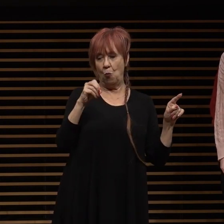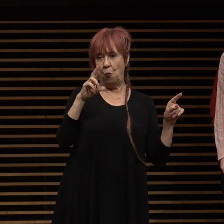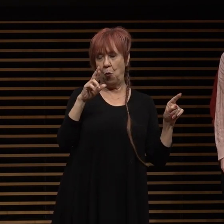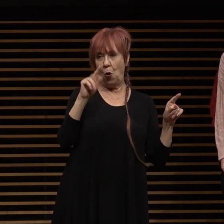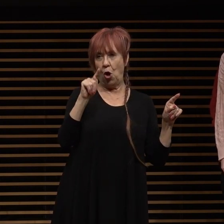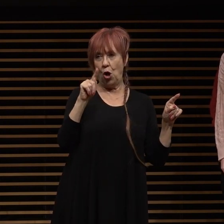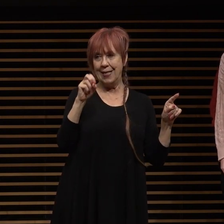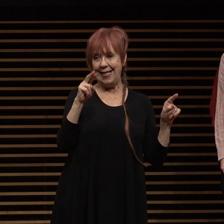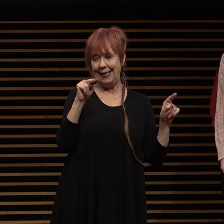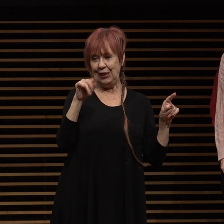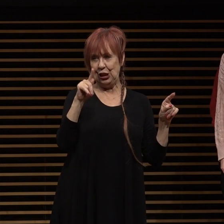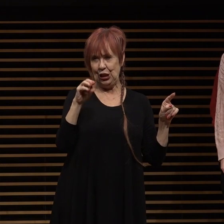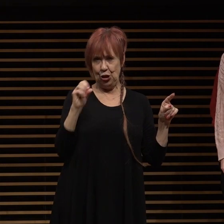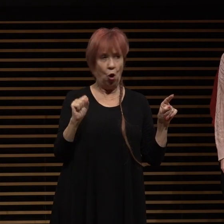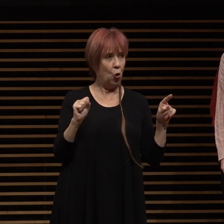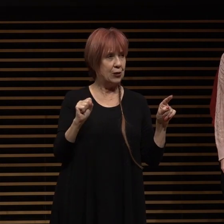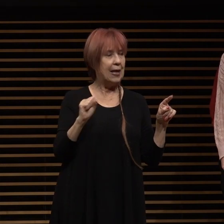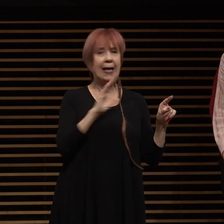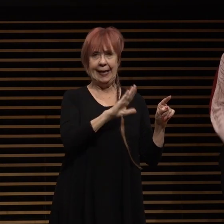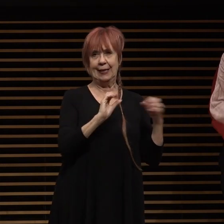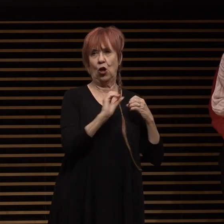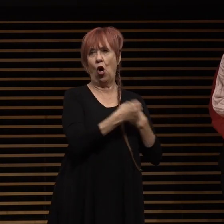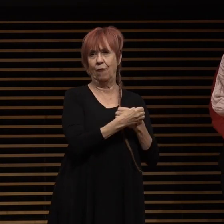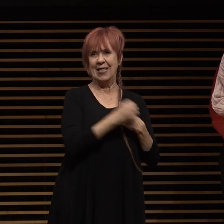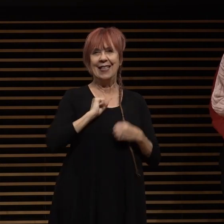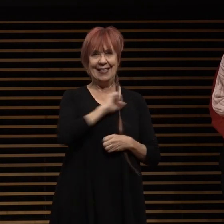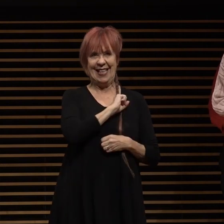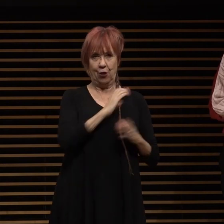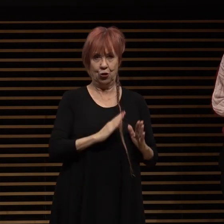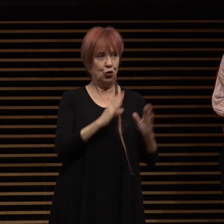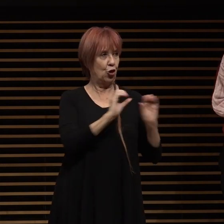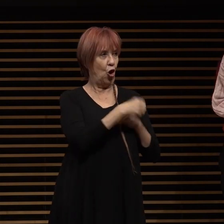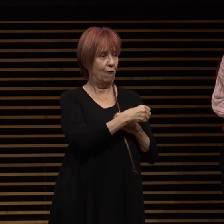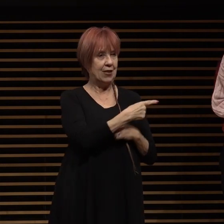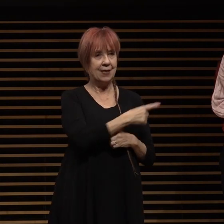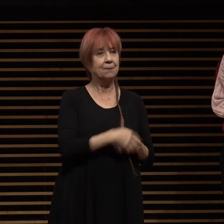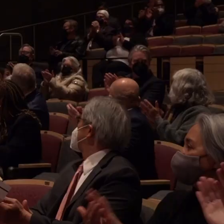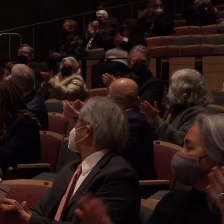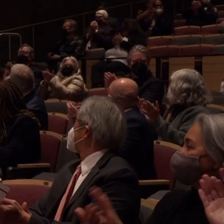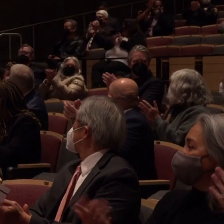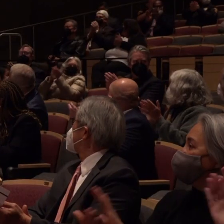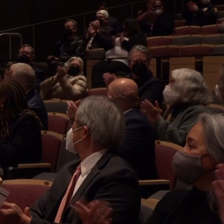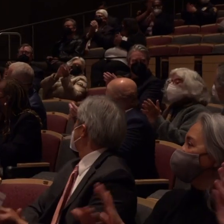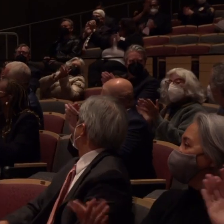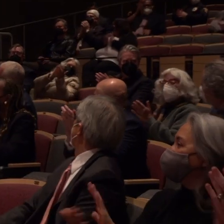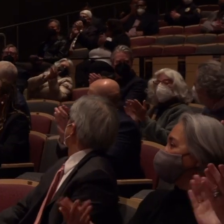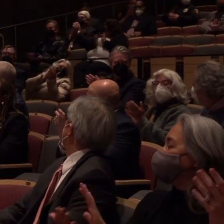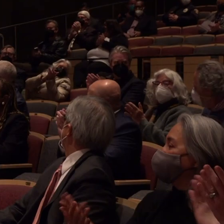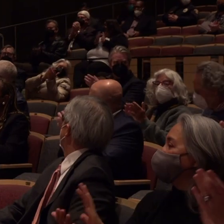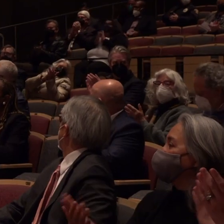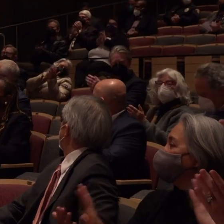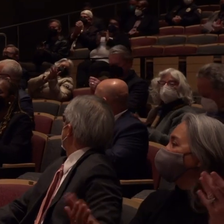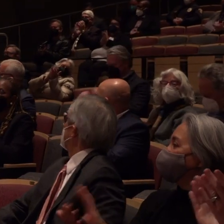member holden's office so if you could stand to be recognized as well dominic